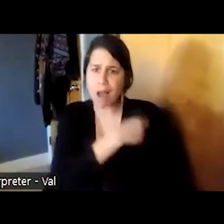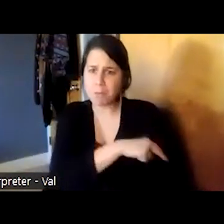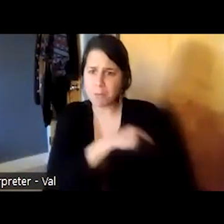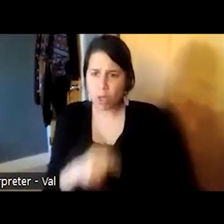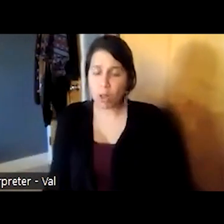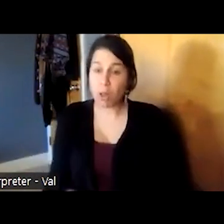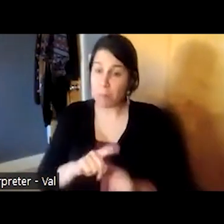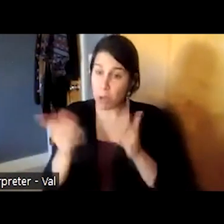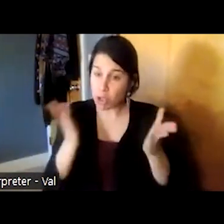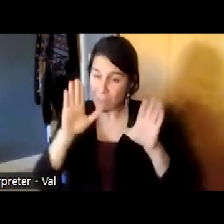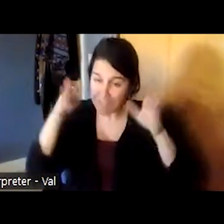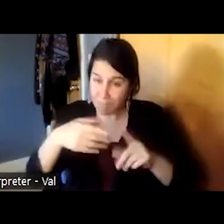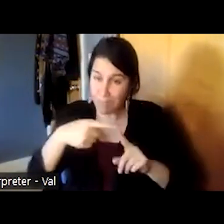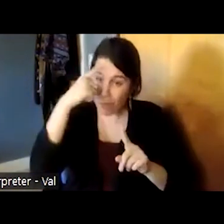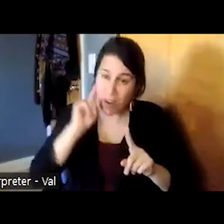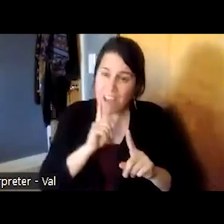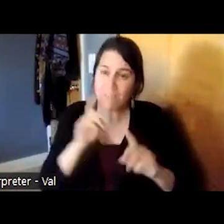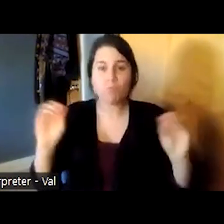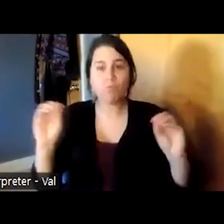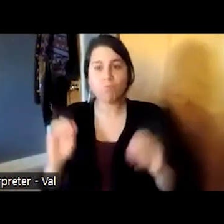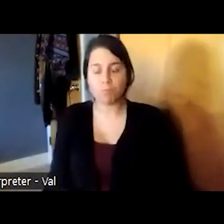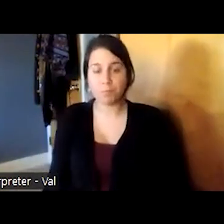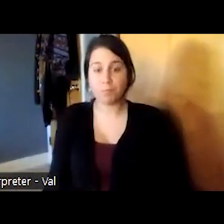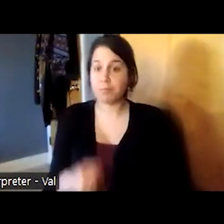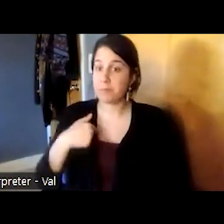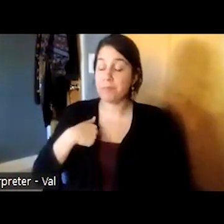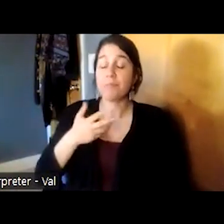when i was hired i started serving deaf patients directly in sign language of course